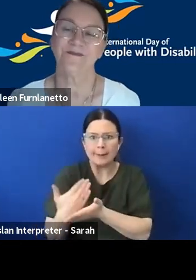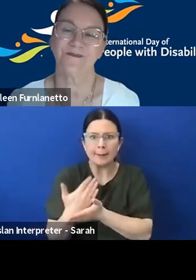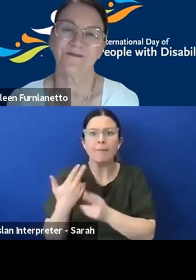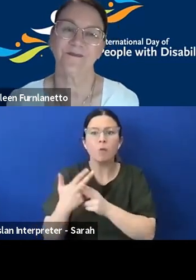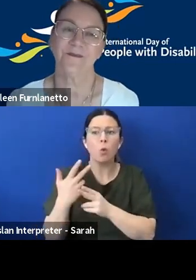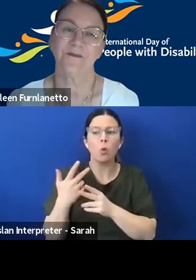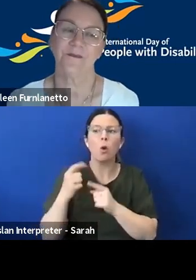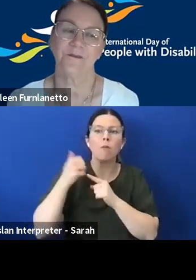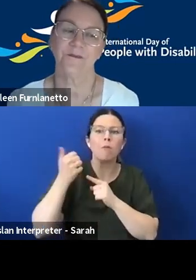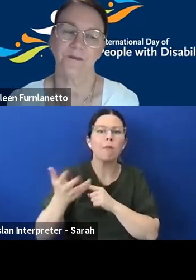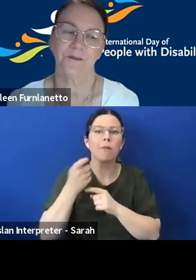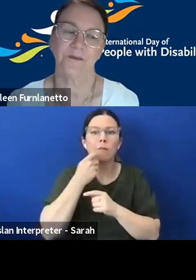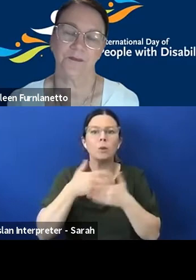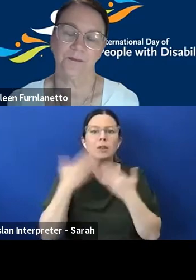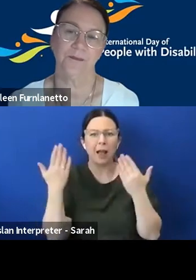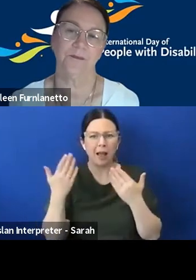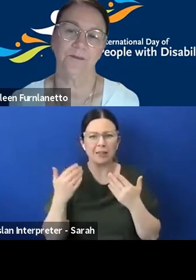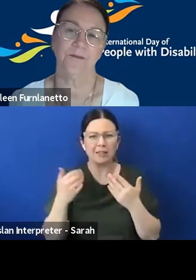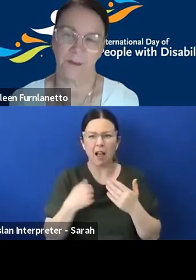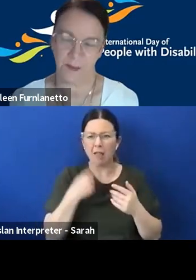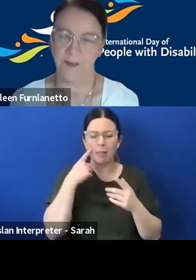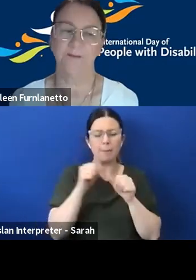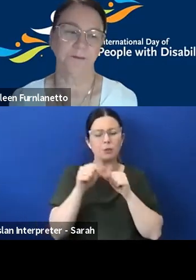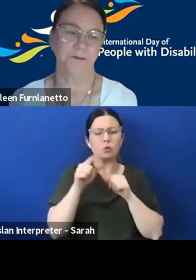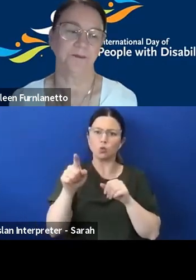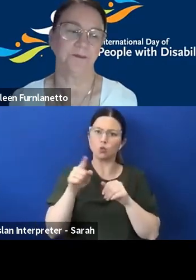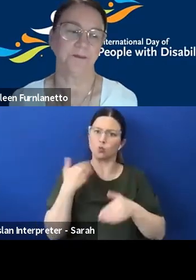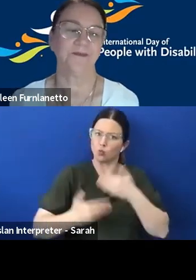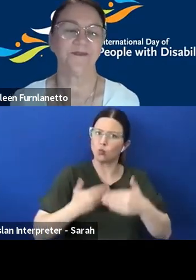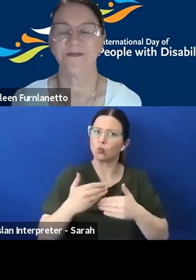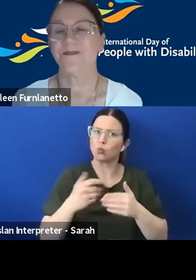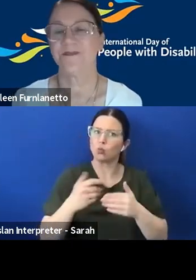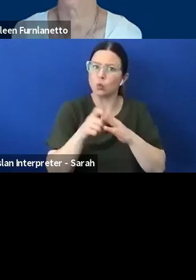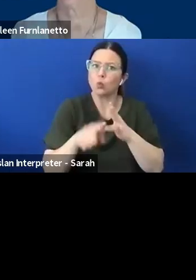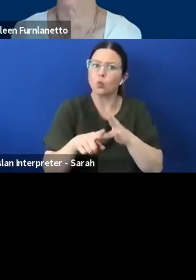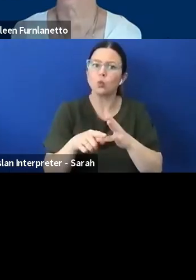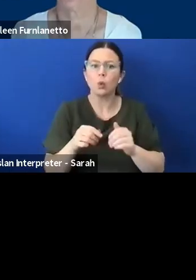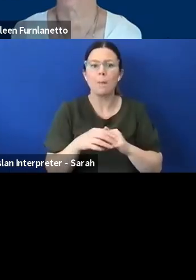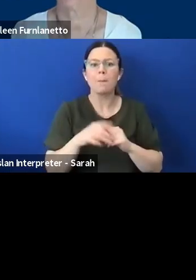being proactive, I think is really important but people need to know what that means as well and